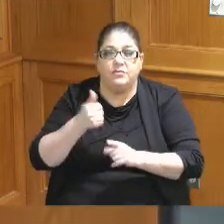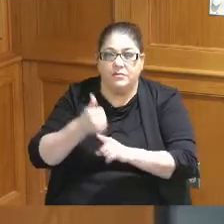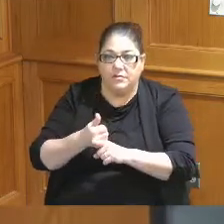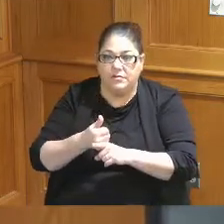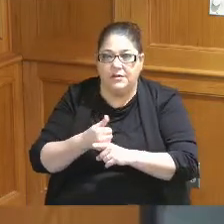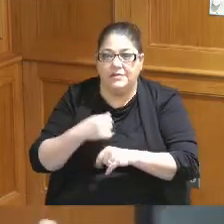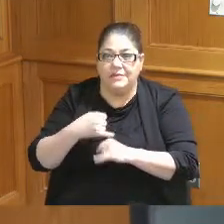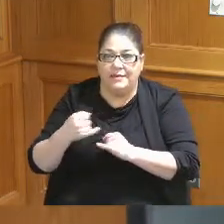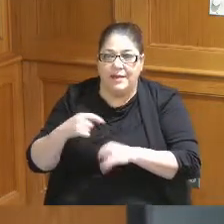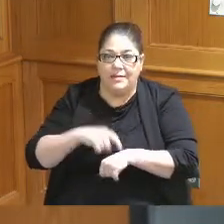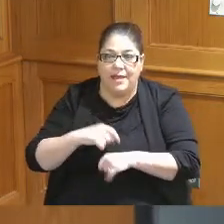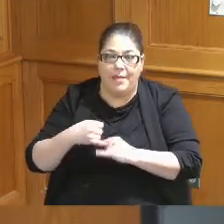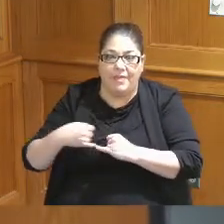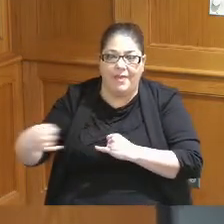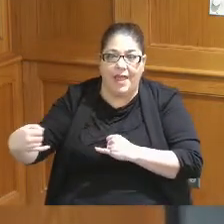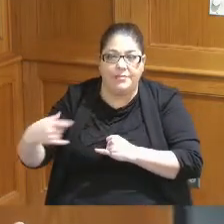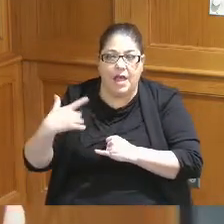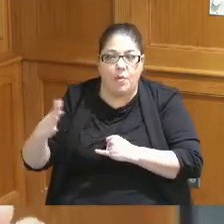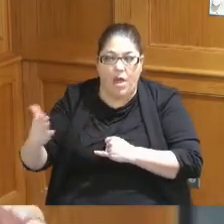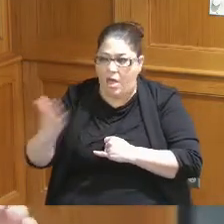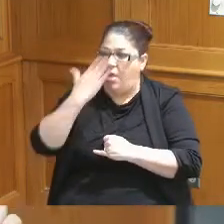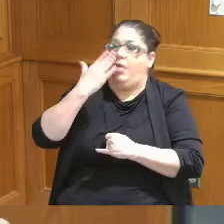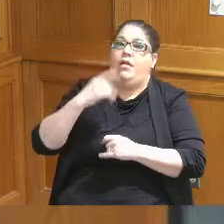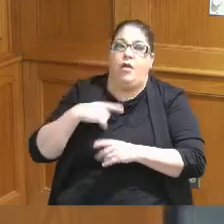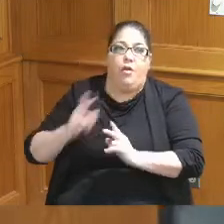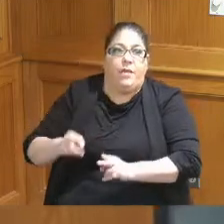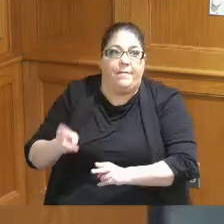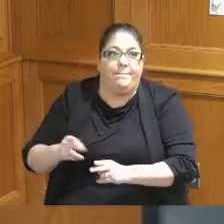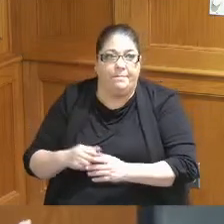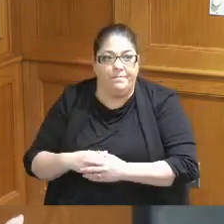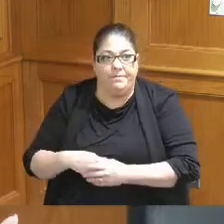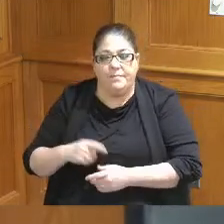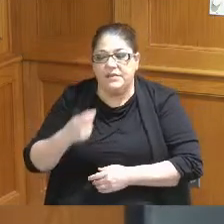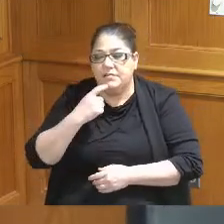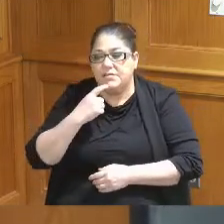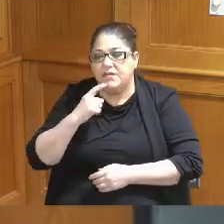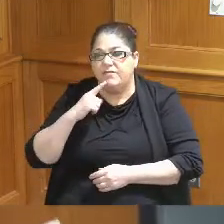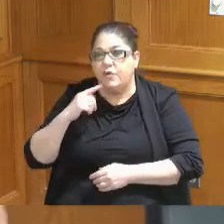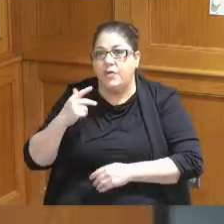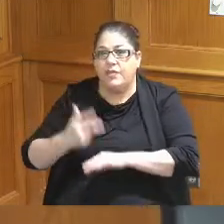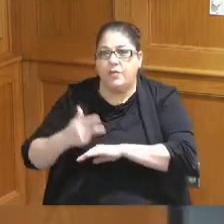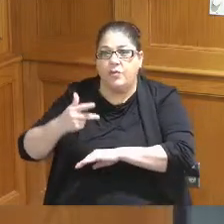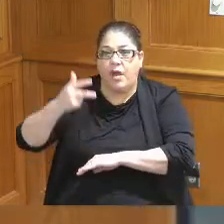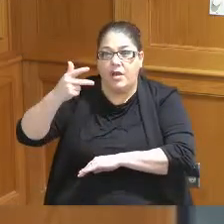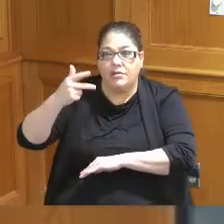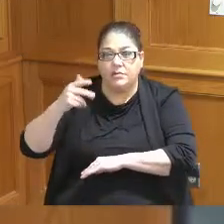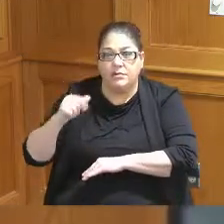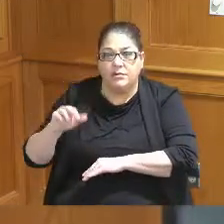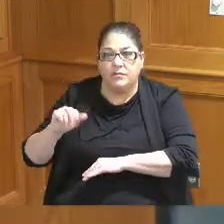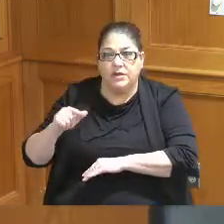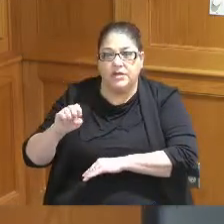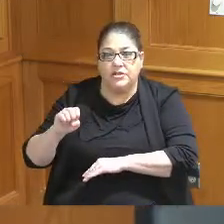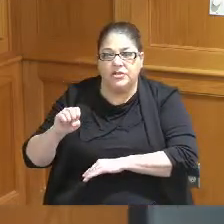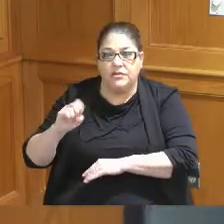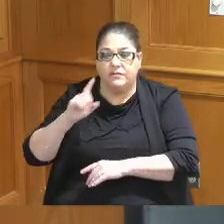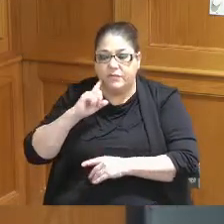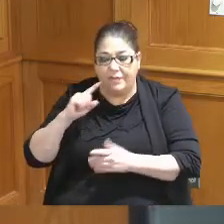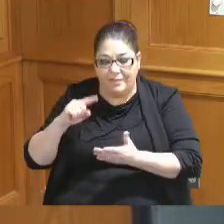timelines that we're not at the last minute we know you said for the garage for this you've got